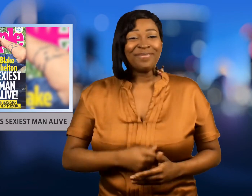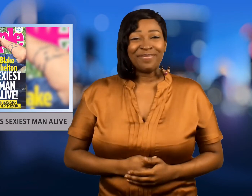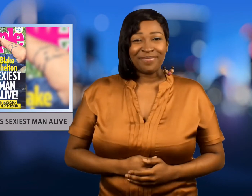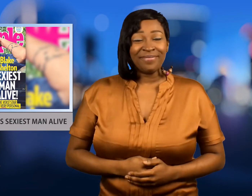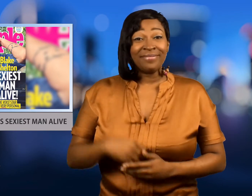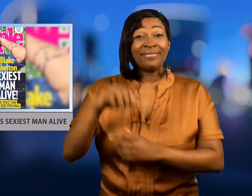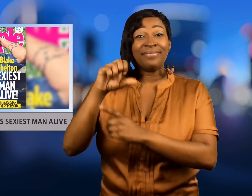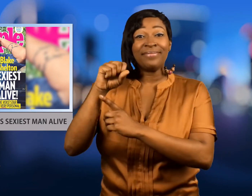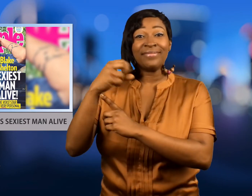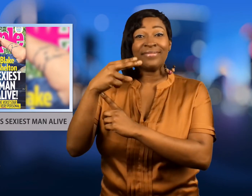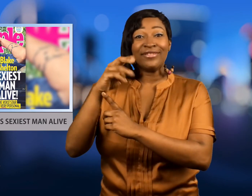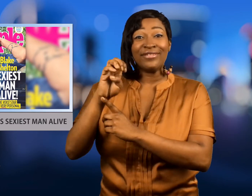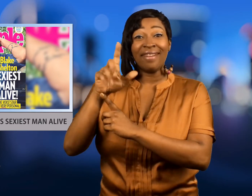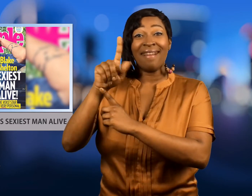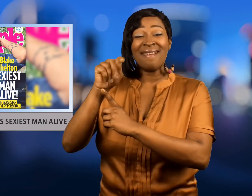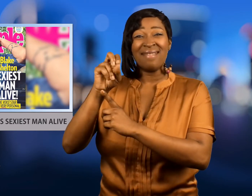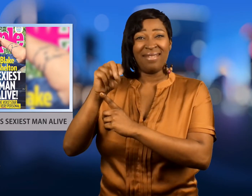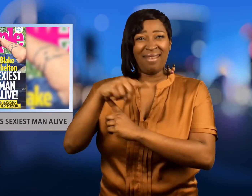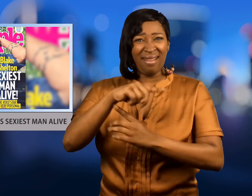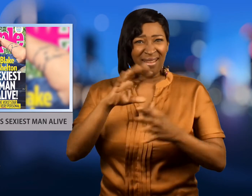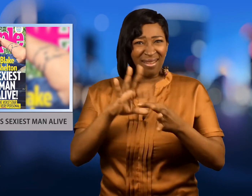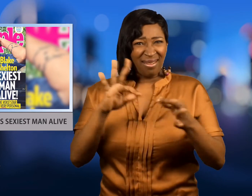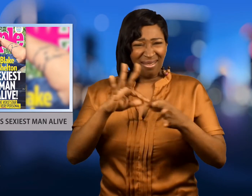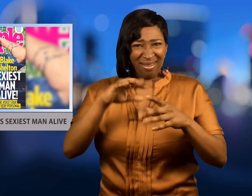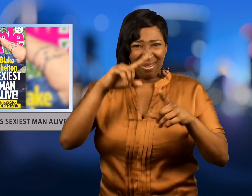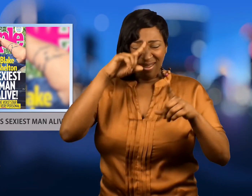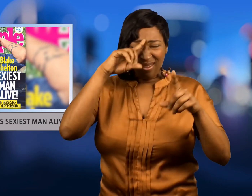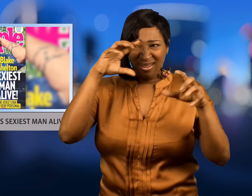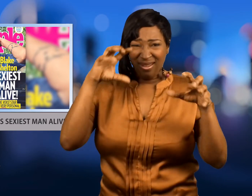Shelton said he was shocked by the news